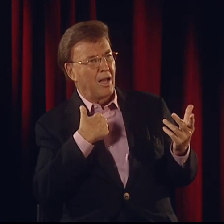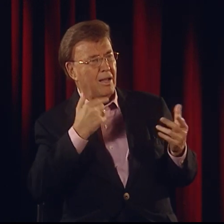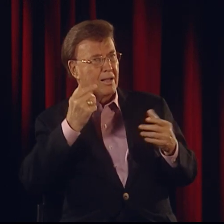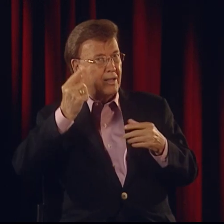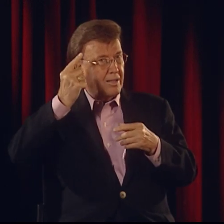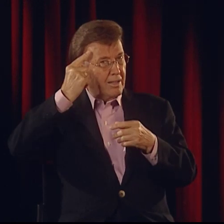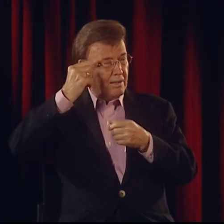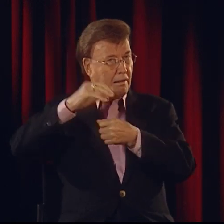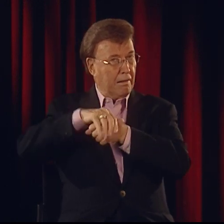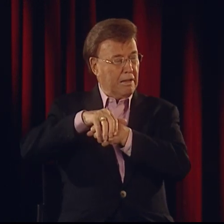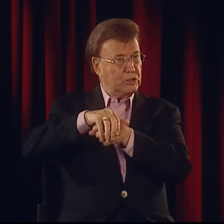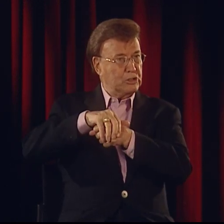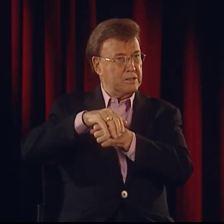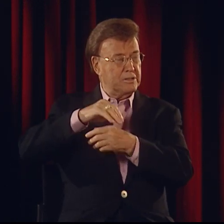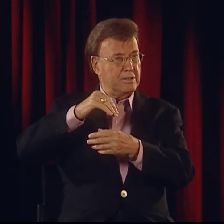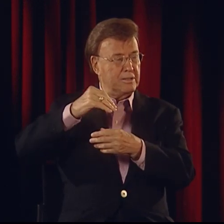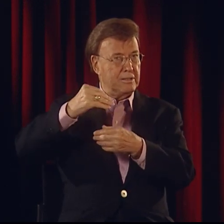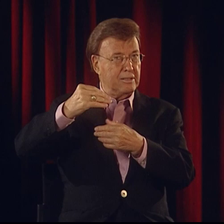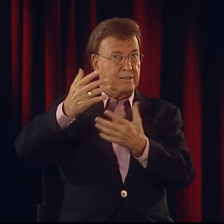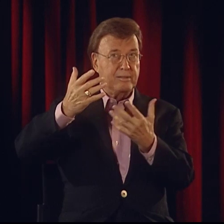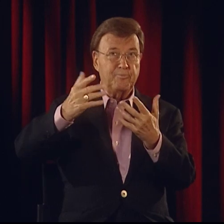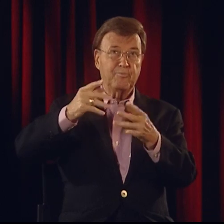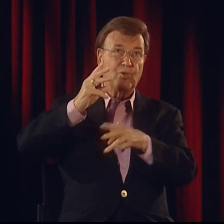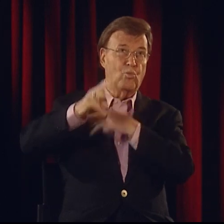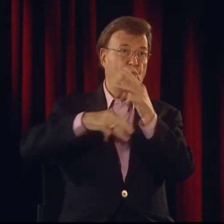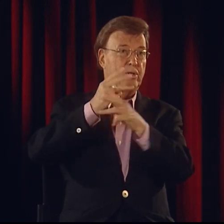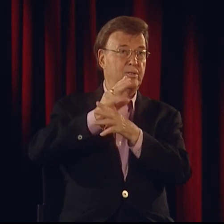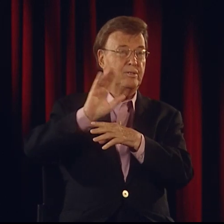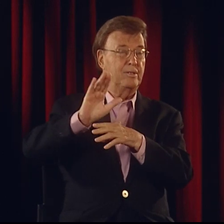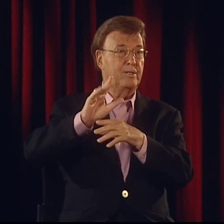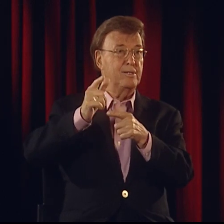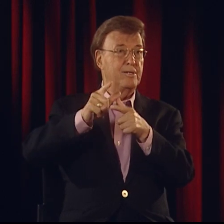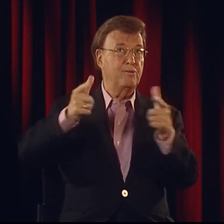I was comfortable and fluent in my sign language and what we all used...